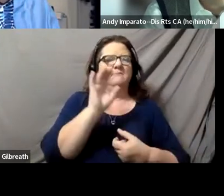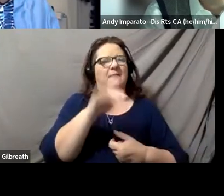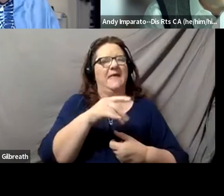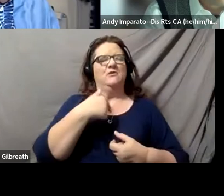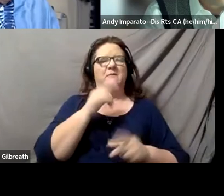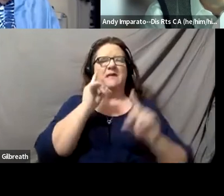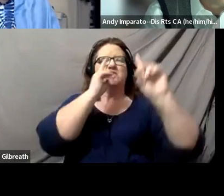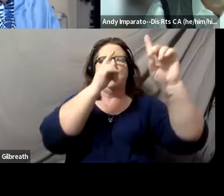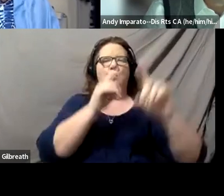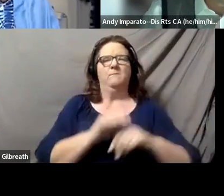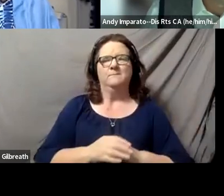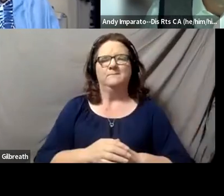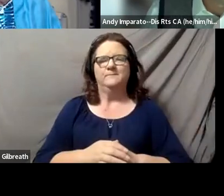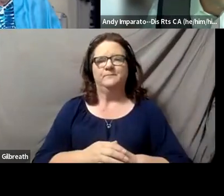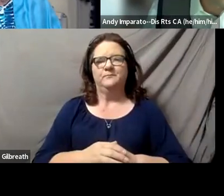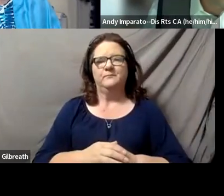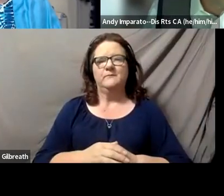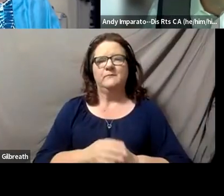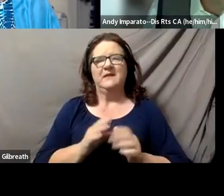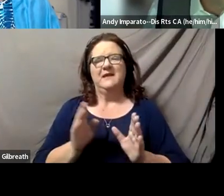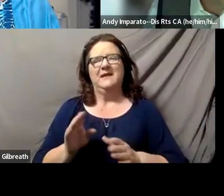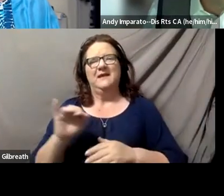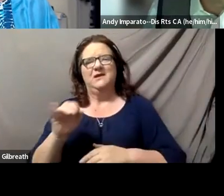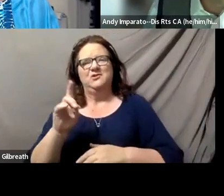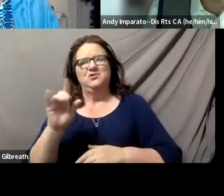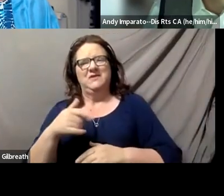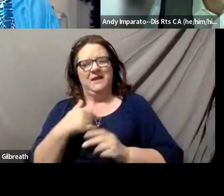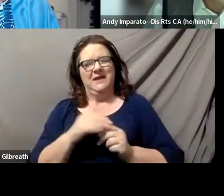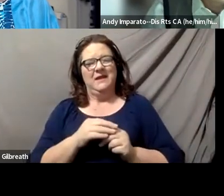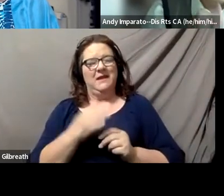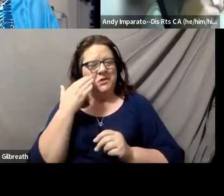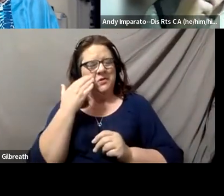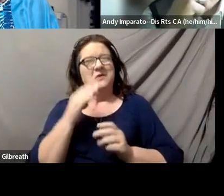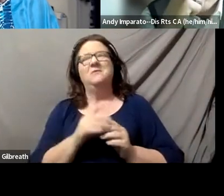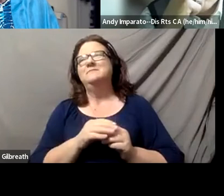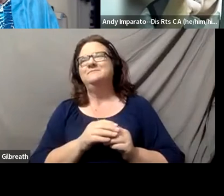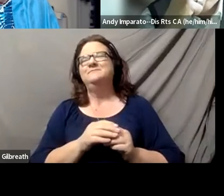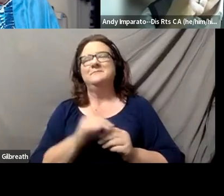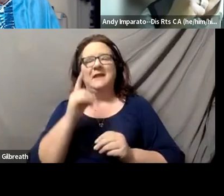You know, I think University of Illinois Champaign,